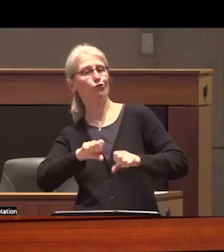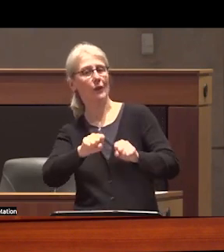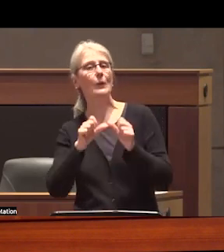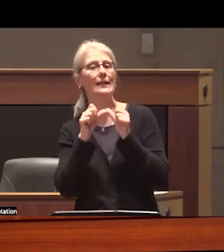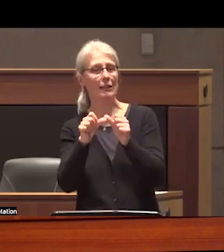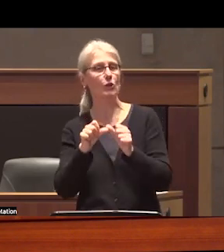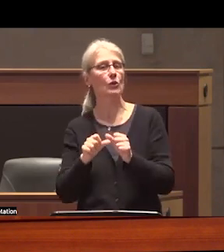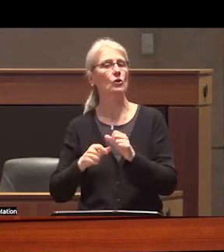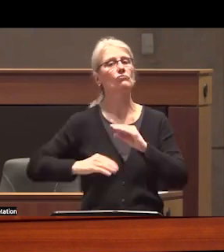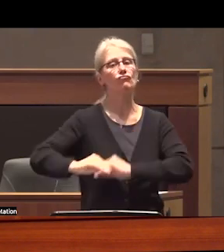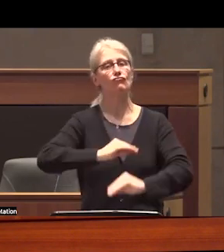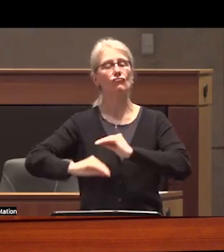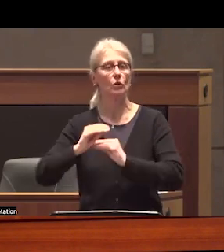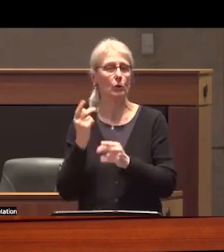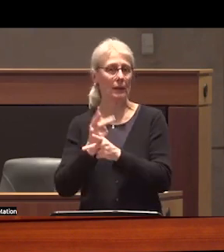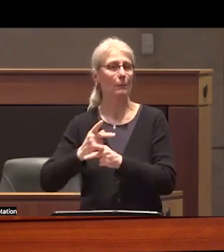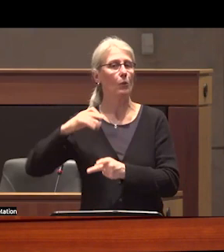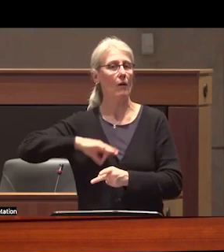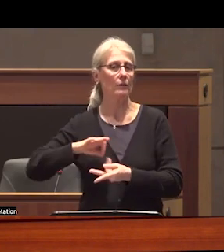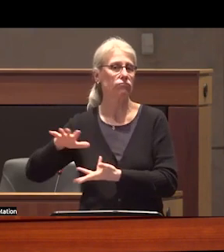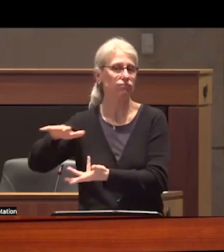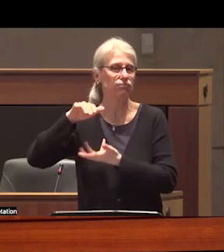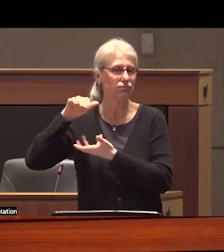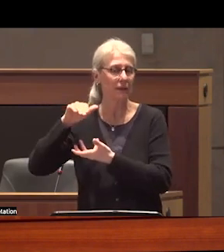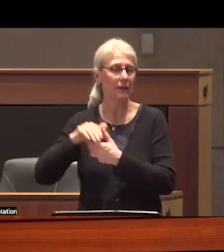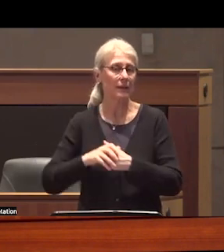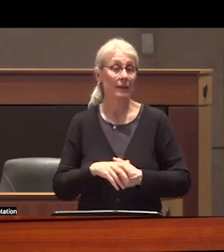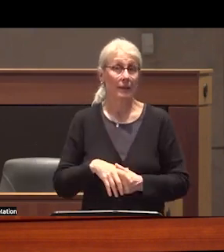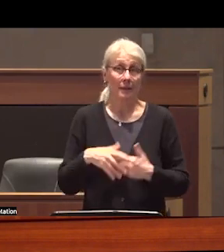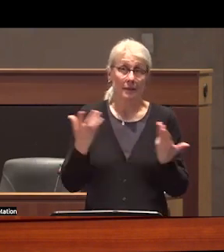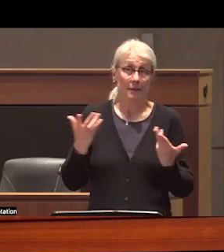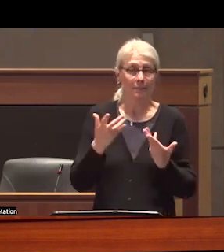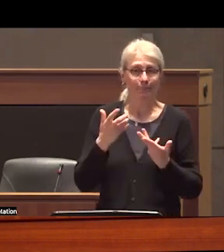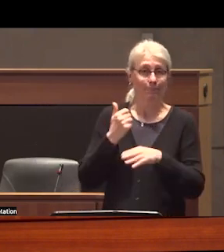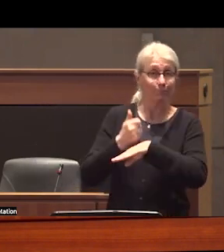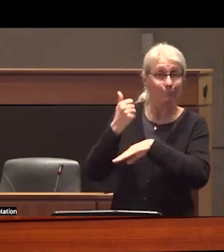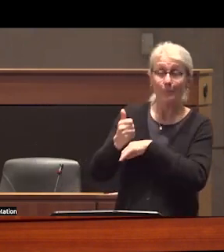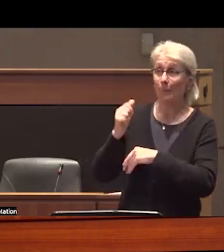system of Monopoly capitalism and this is why is not the fault of any one political party that